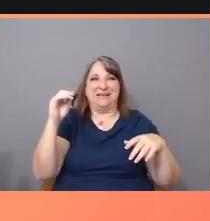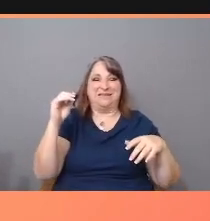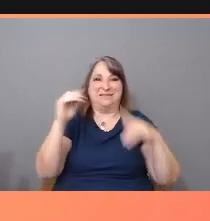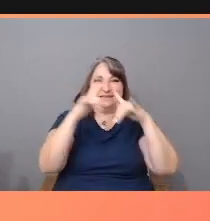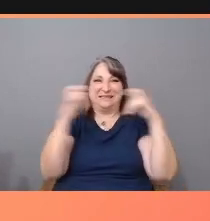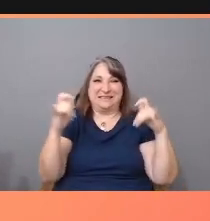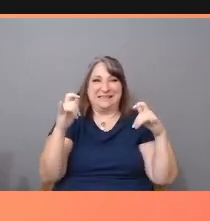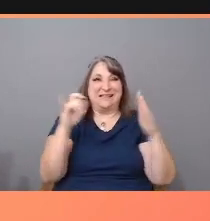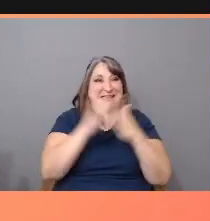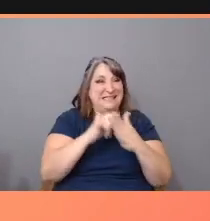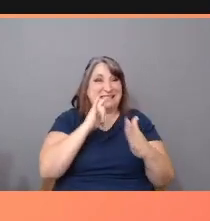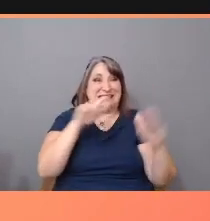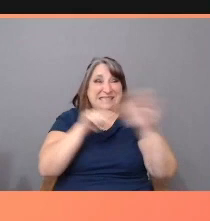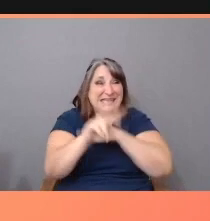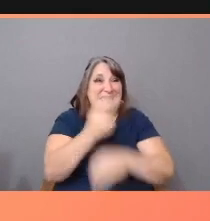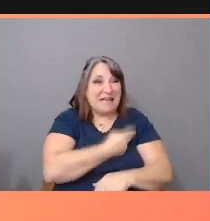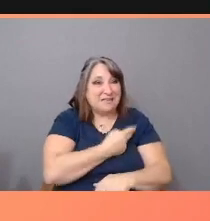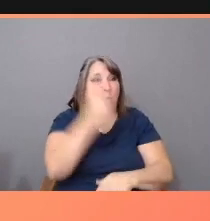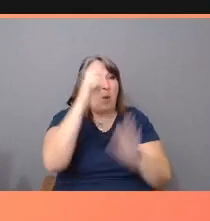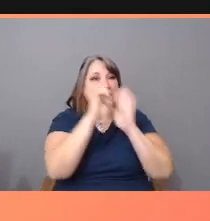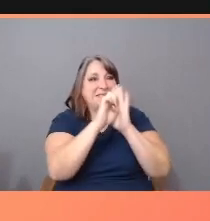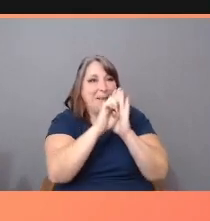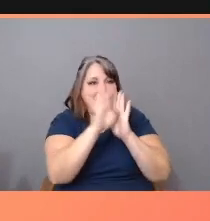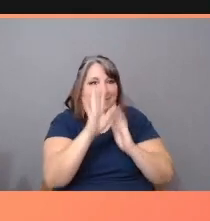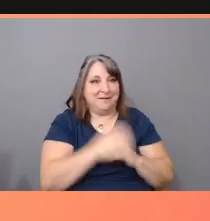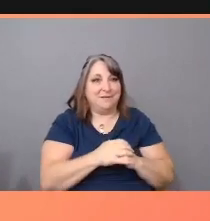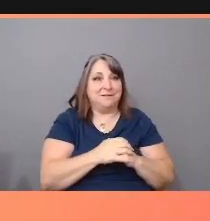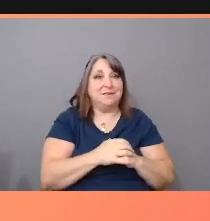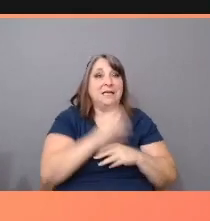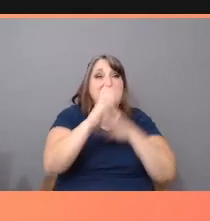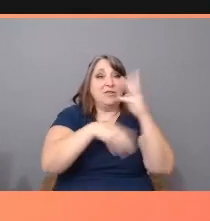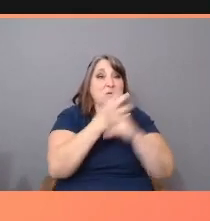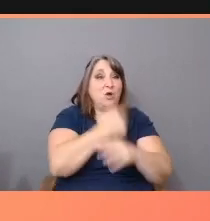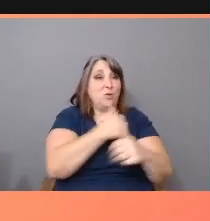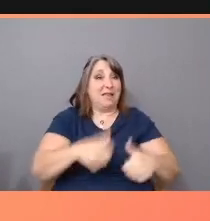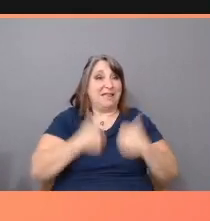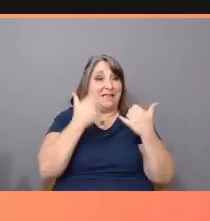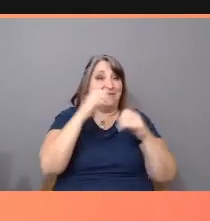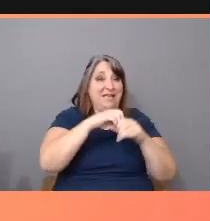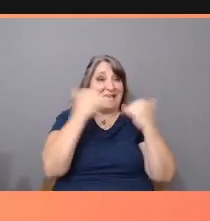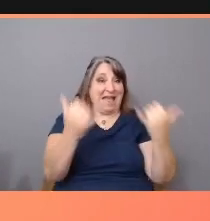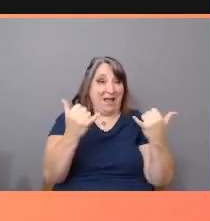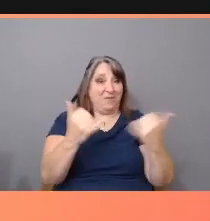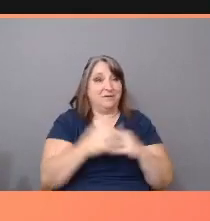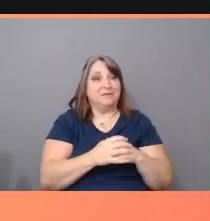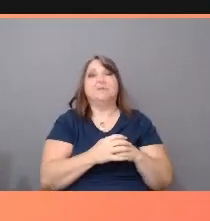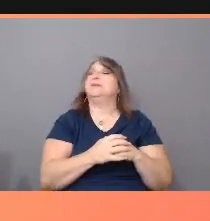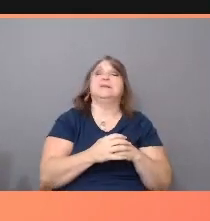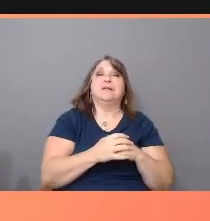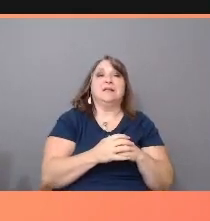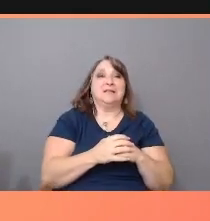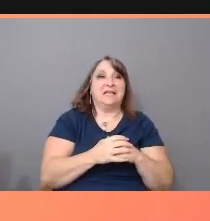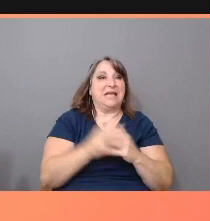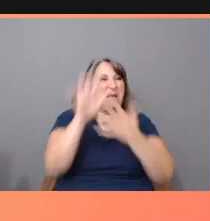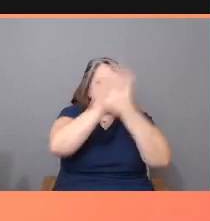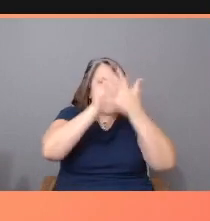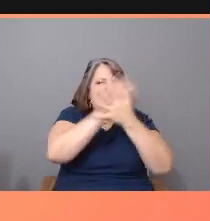Let me give you just one example. In the world we live in, the ubiquity and exclusivity of these negative media stereotypes,